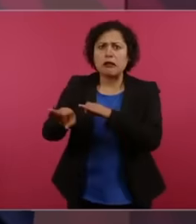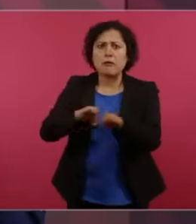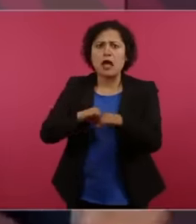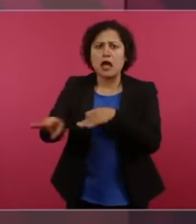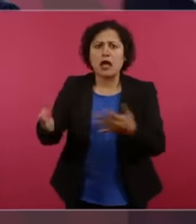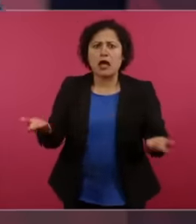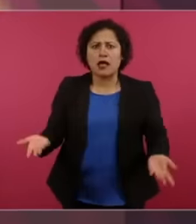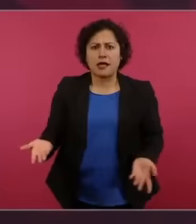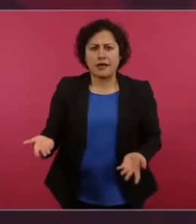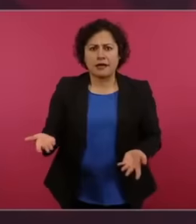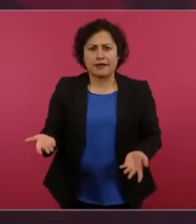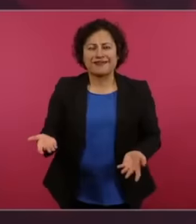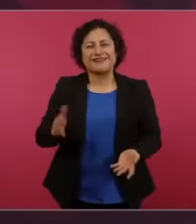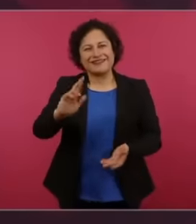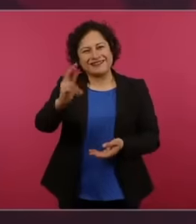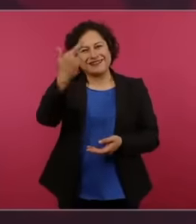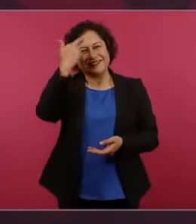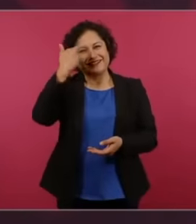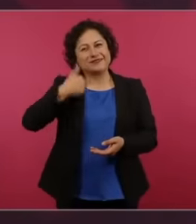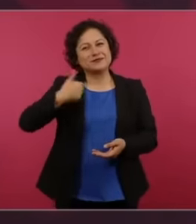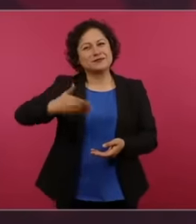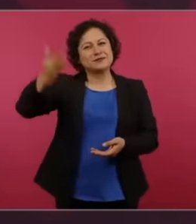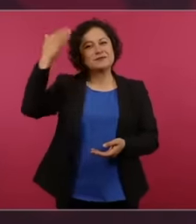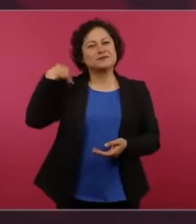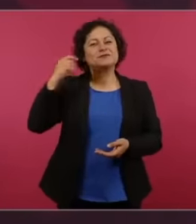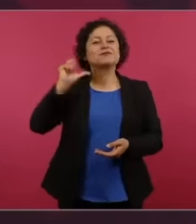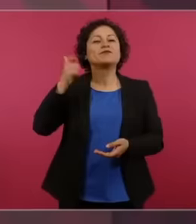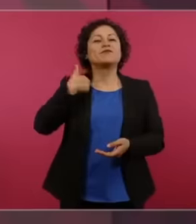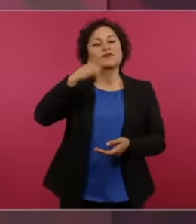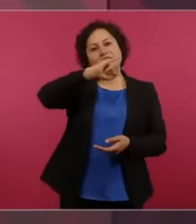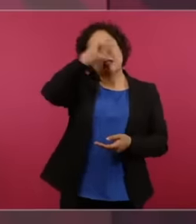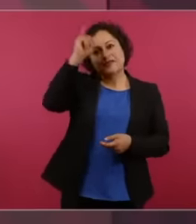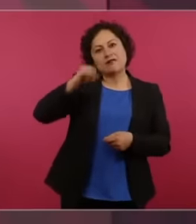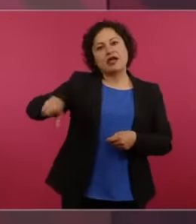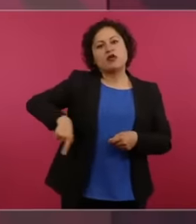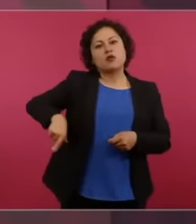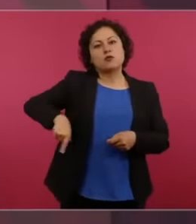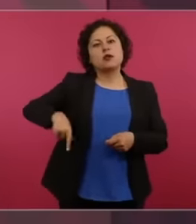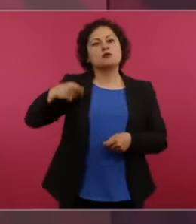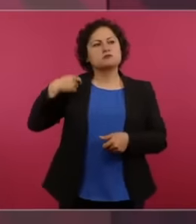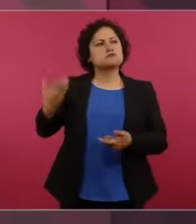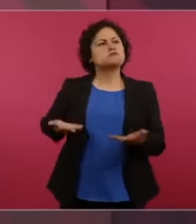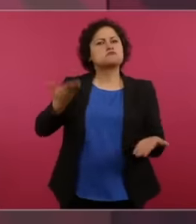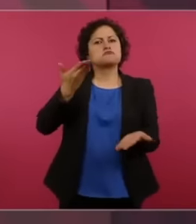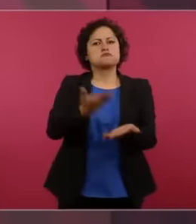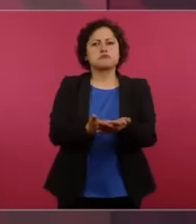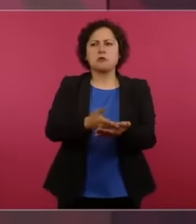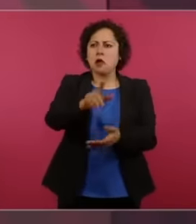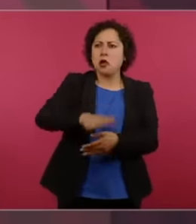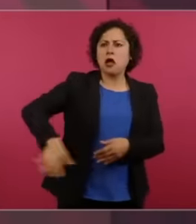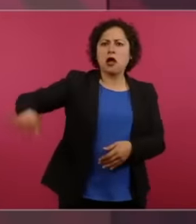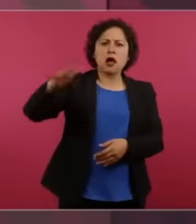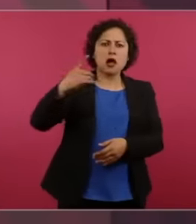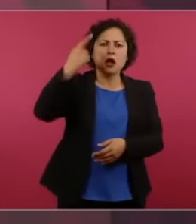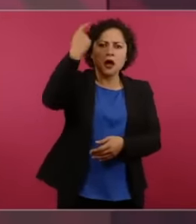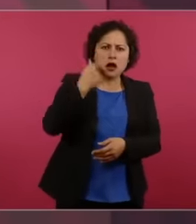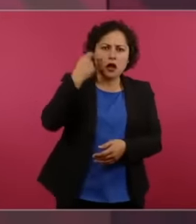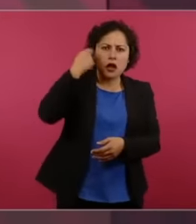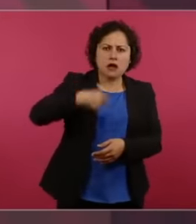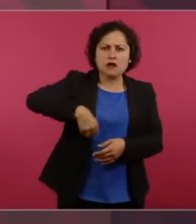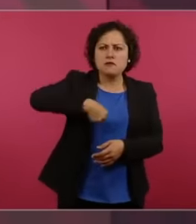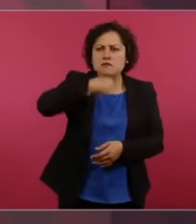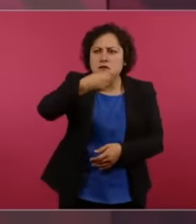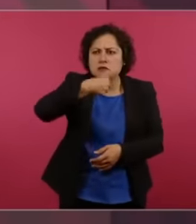support for the elderly, and I don't tell lies. That was his reaction, but